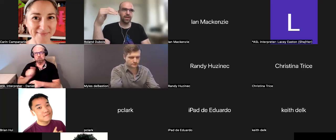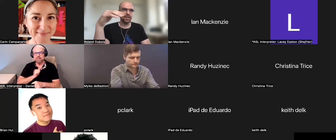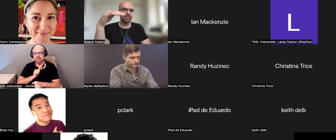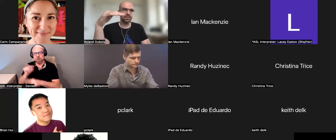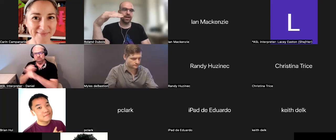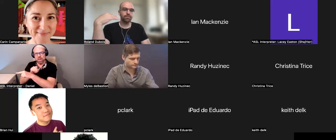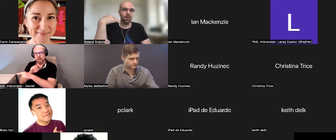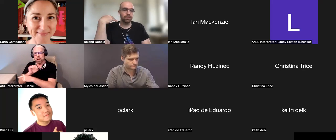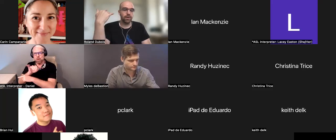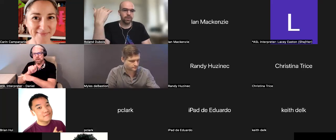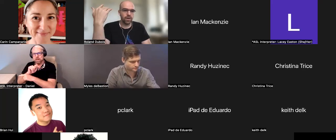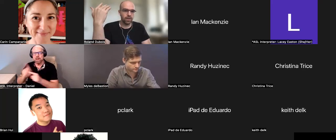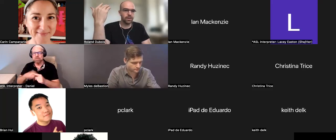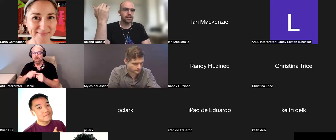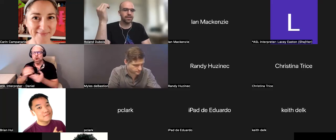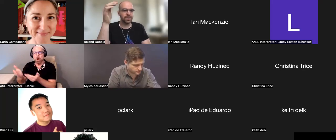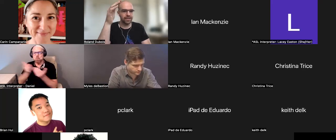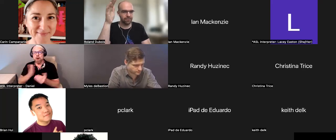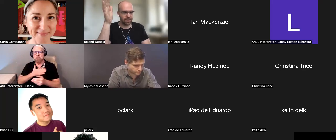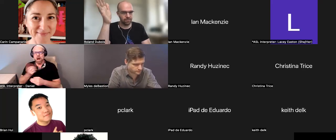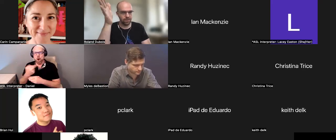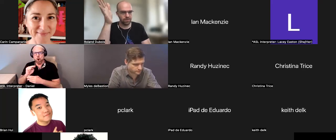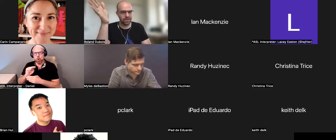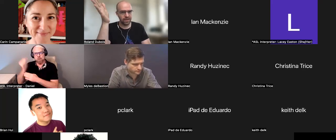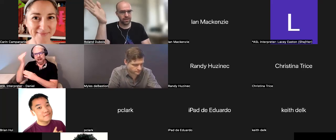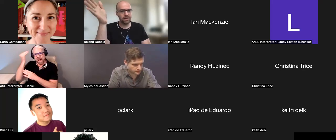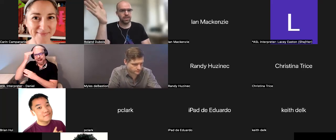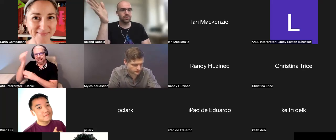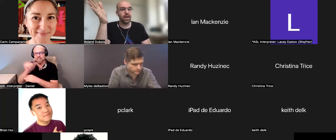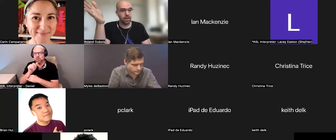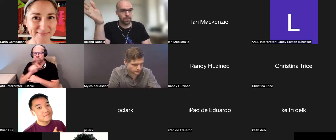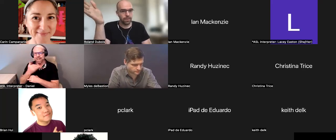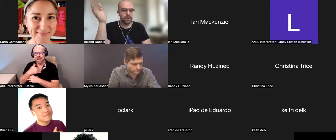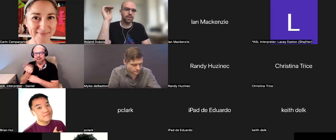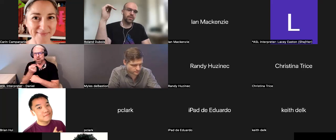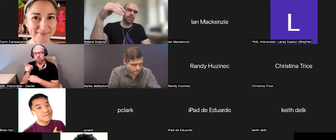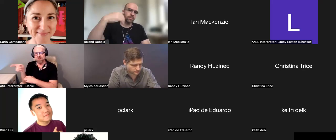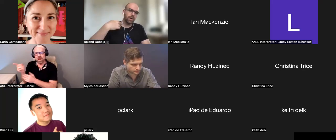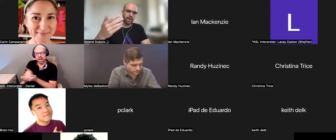And I brought my own knowledge. I didn't really have anyone there to help. That is why